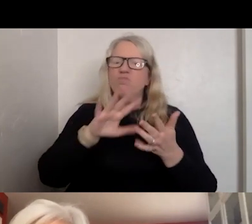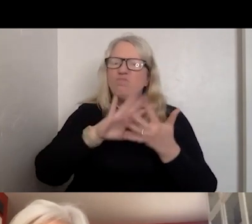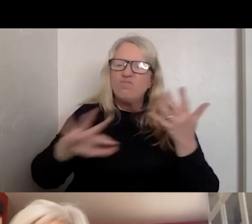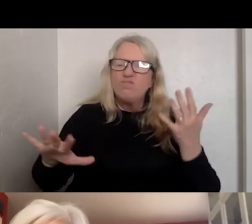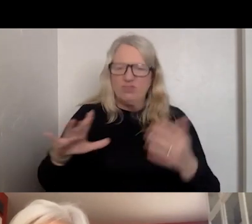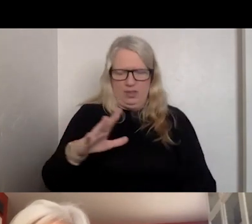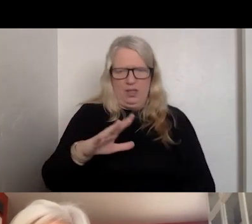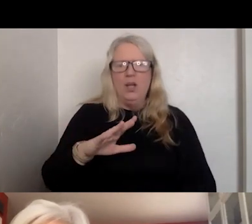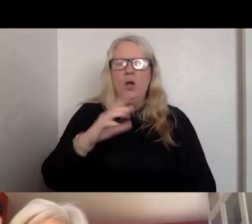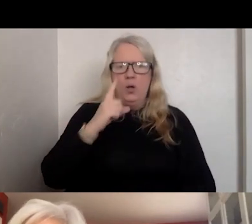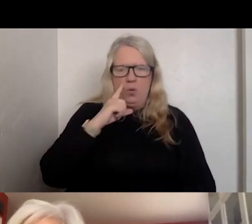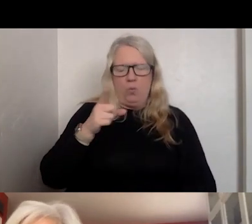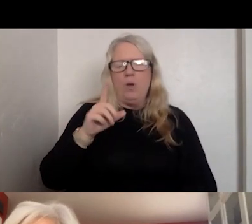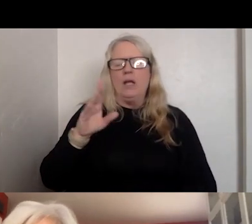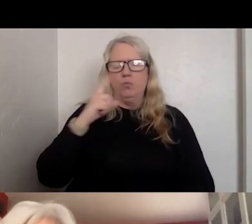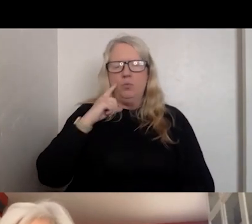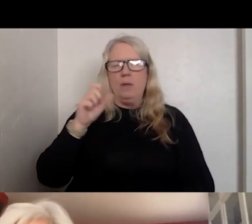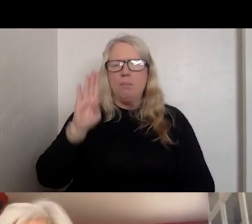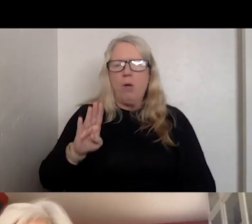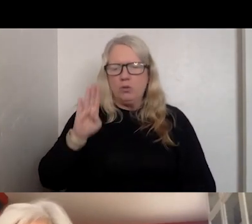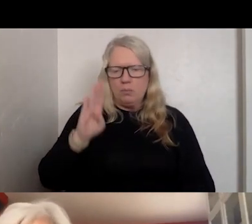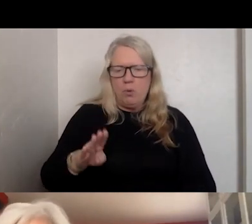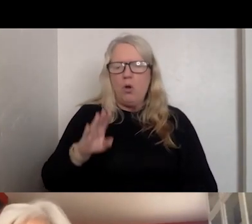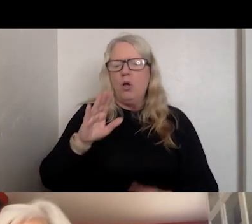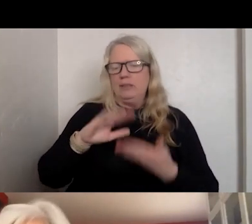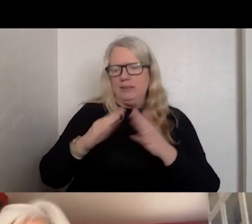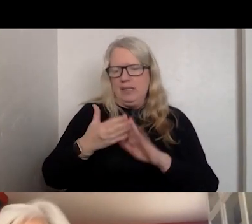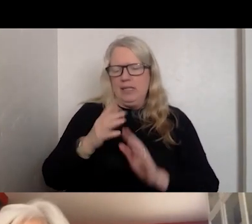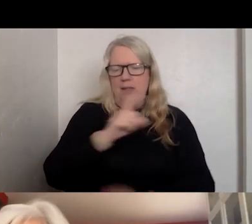IS BE MORE KIND WITH THE BALTIMORE CITY POLICE AND RIDING AROUND WITH THEM.